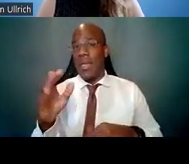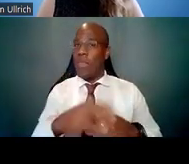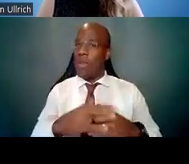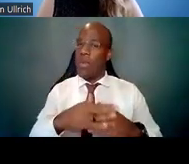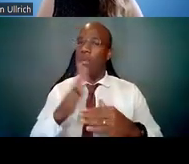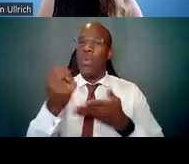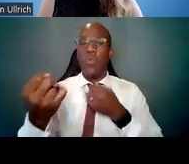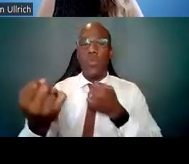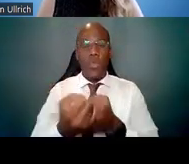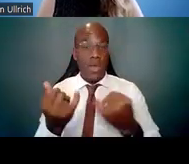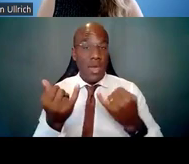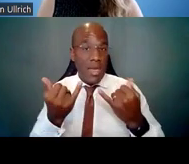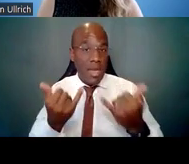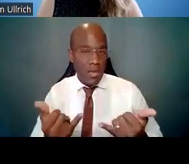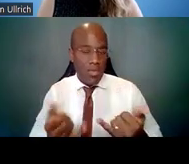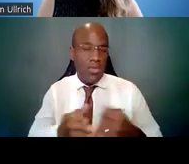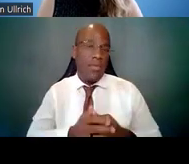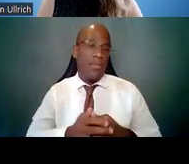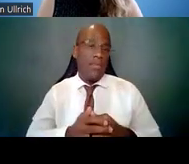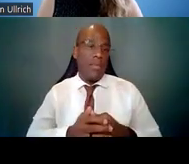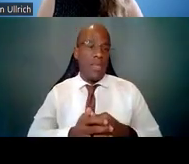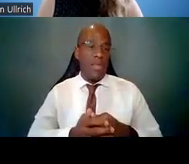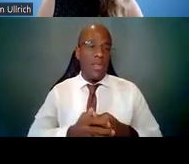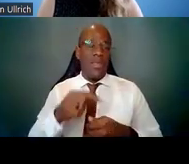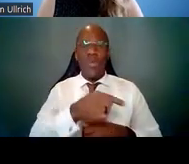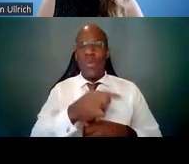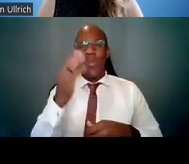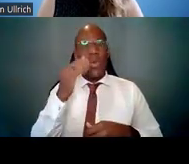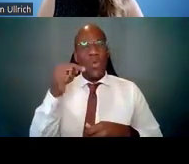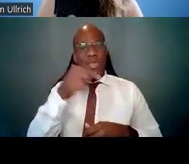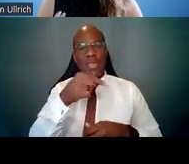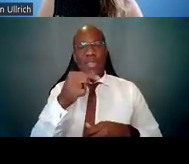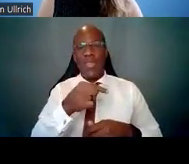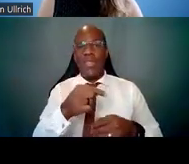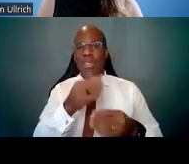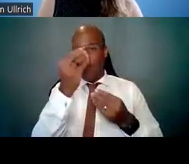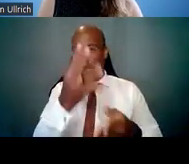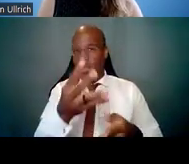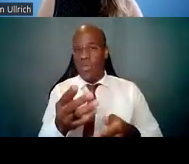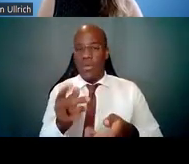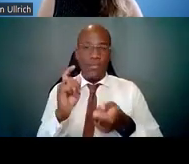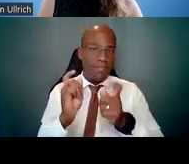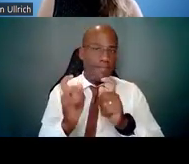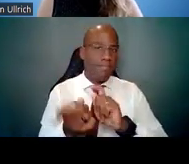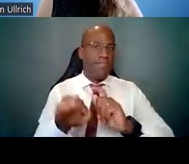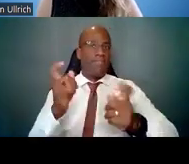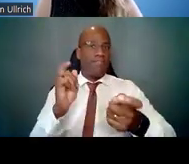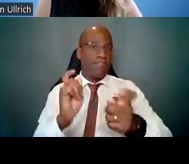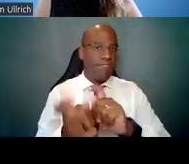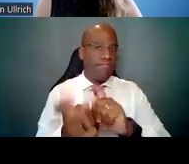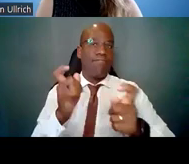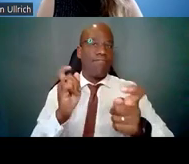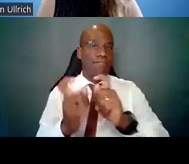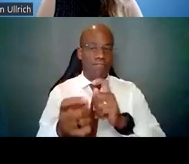But this is always in flux, as you heard. You have to reach out to the program officer at the institute